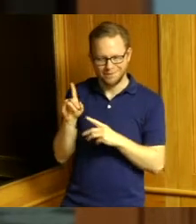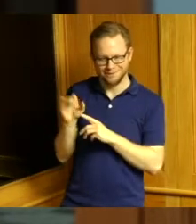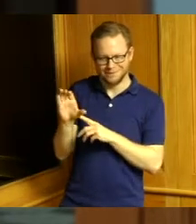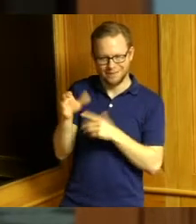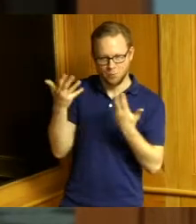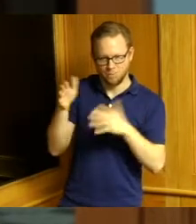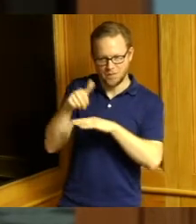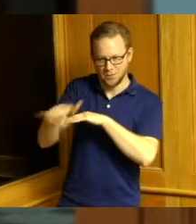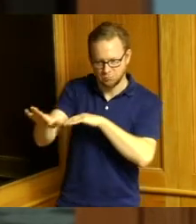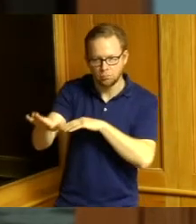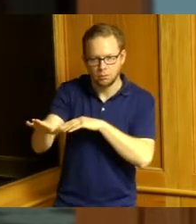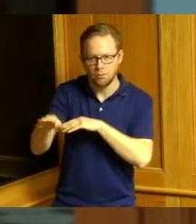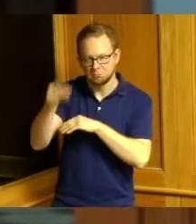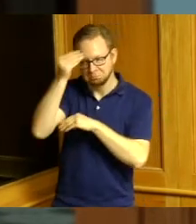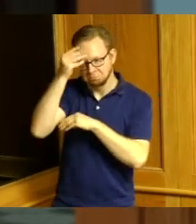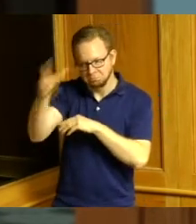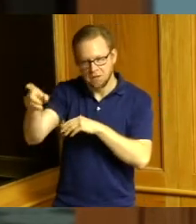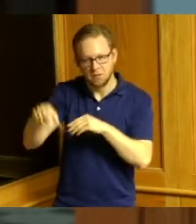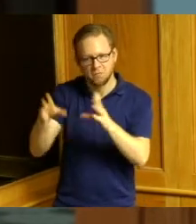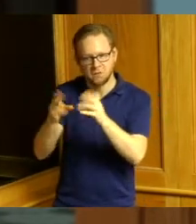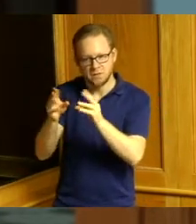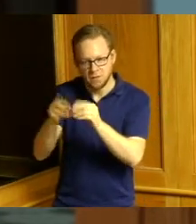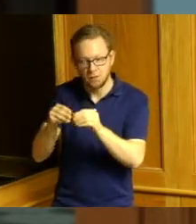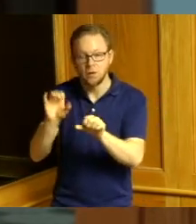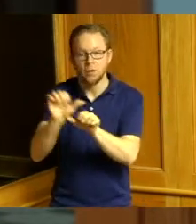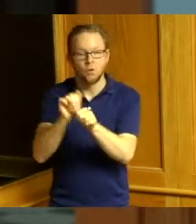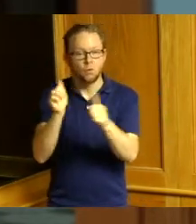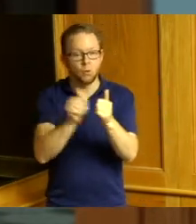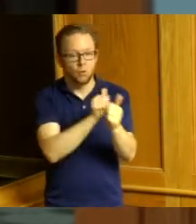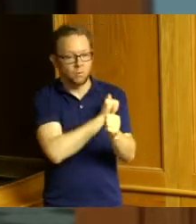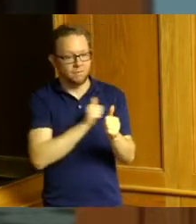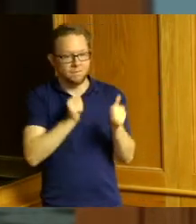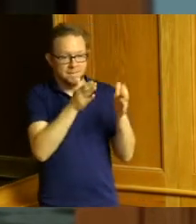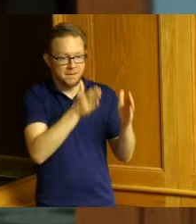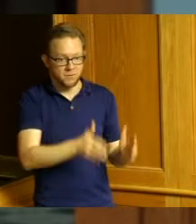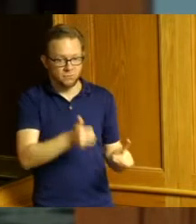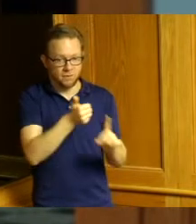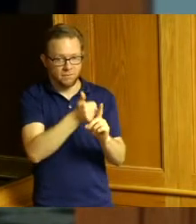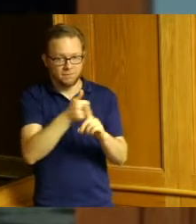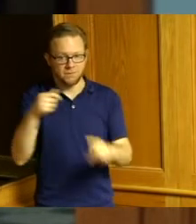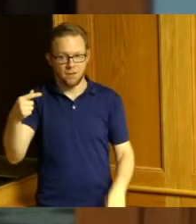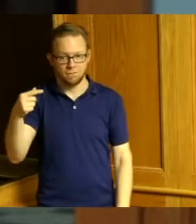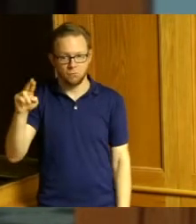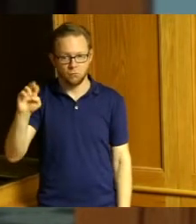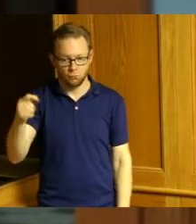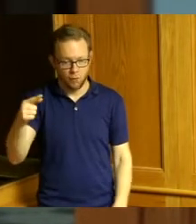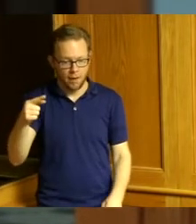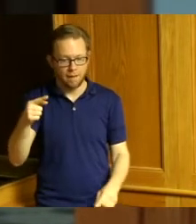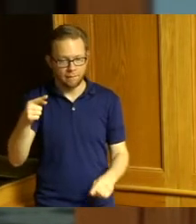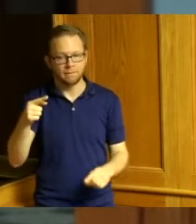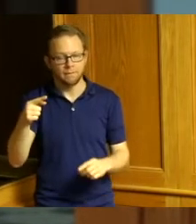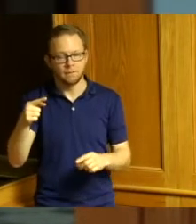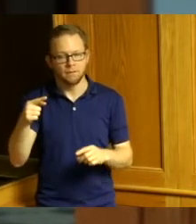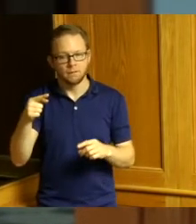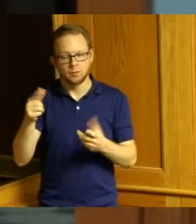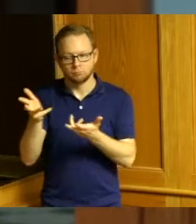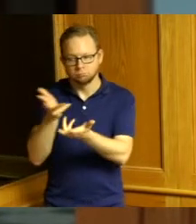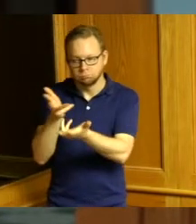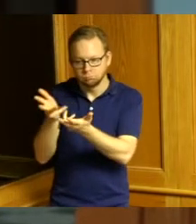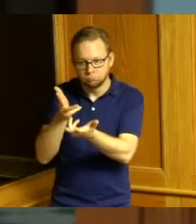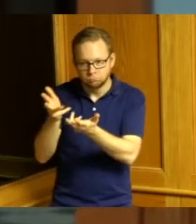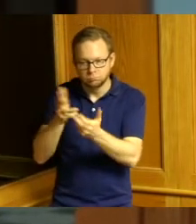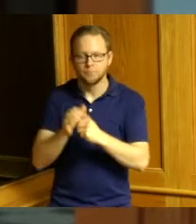our Administrator Greg Flammer who administers the program and we we handle I know we talked about